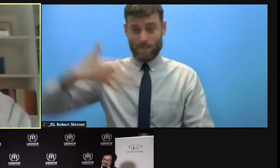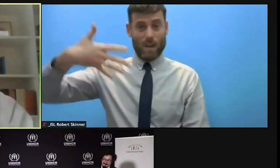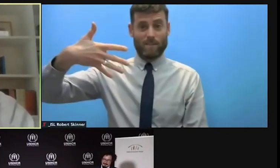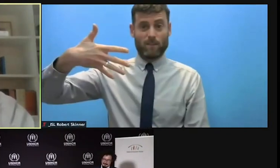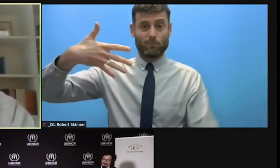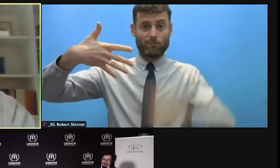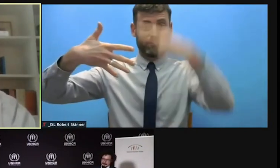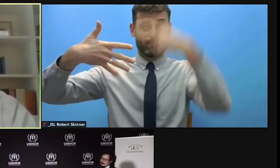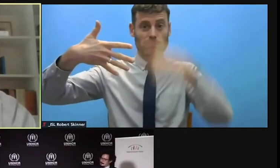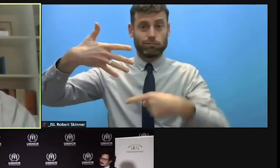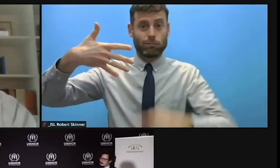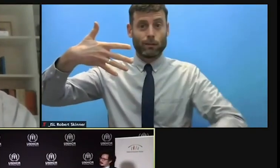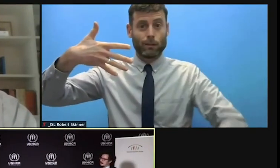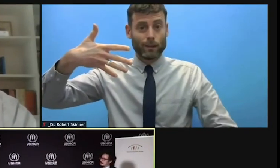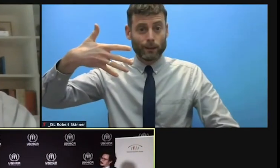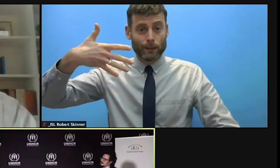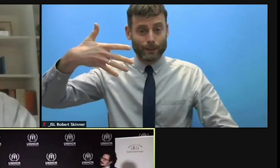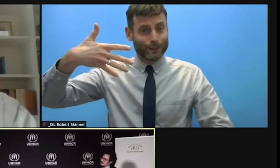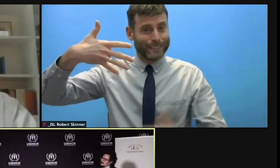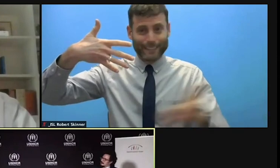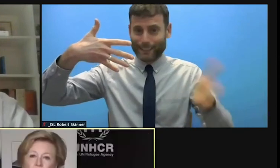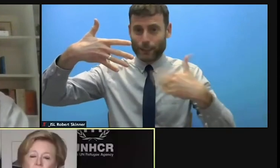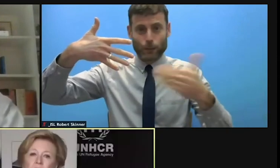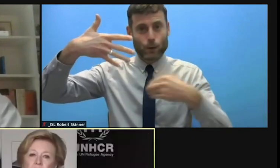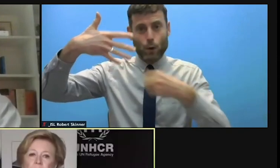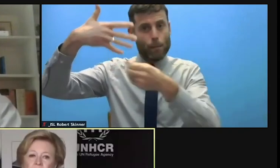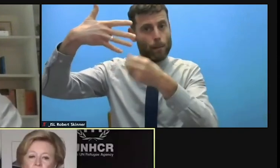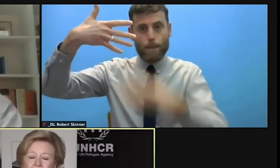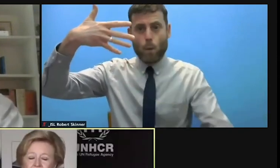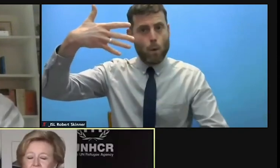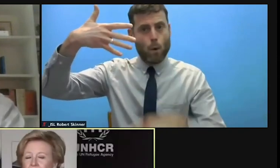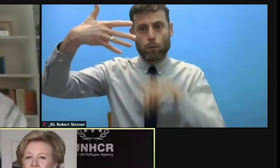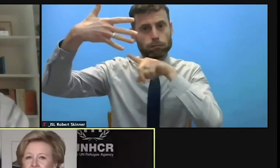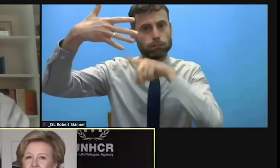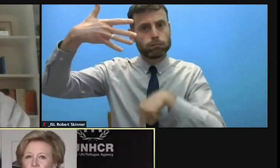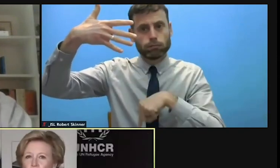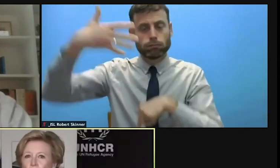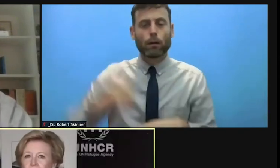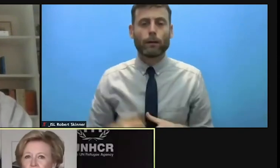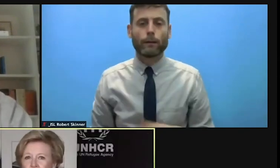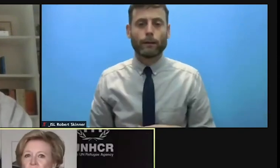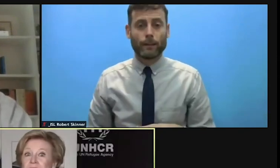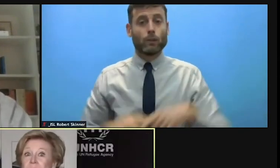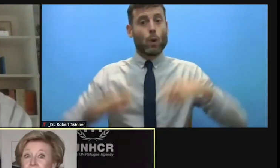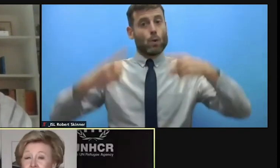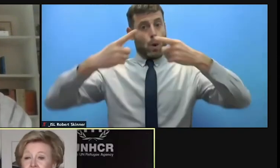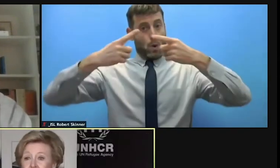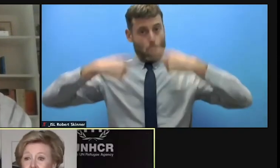Getting persuasive in the advocacy role we try to play here.